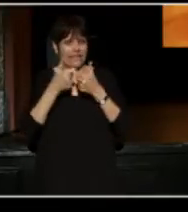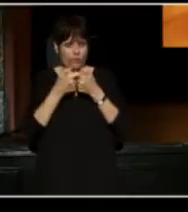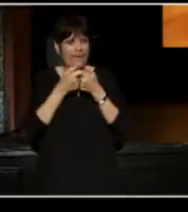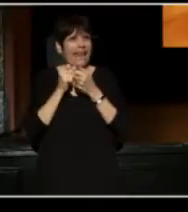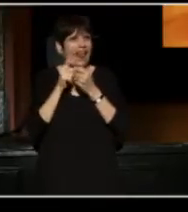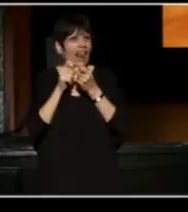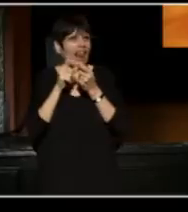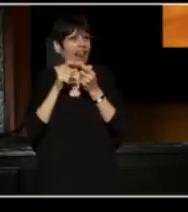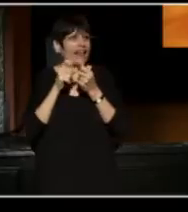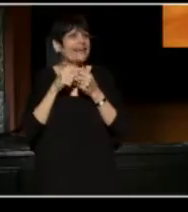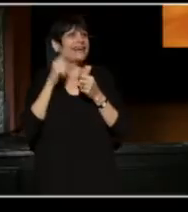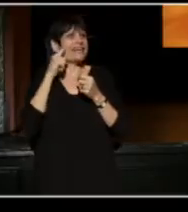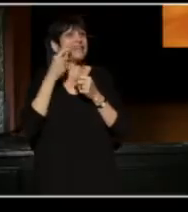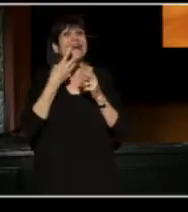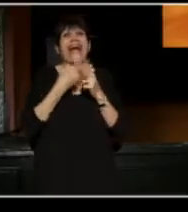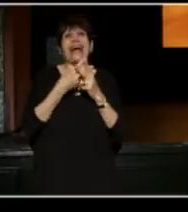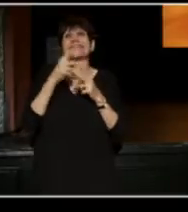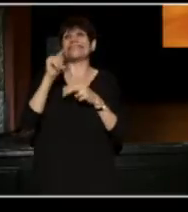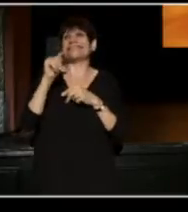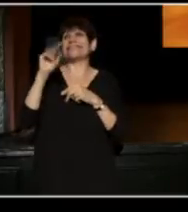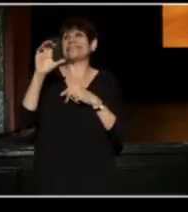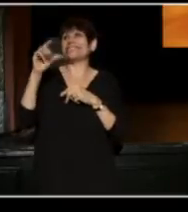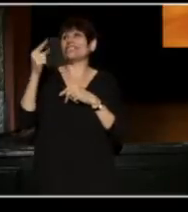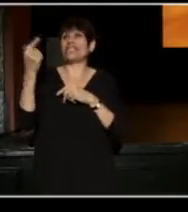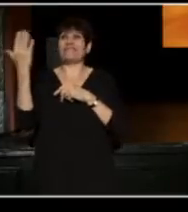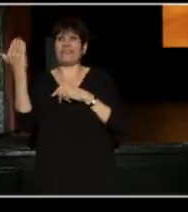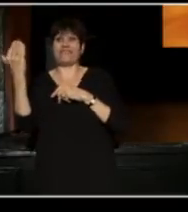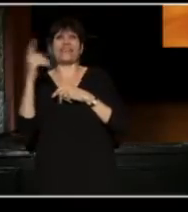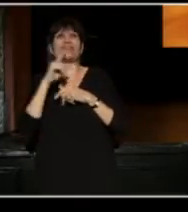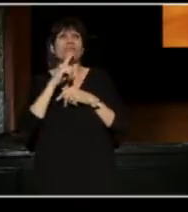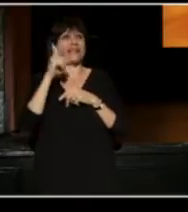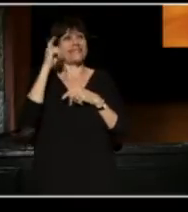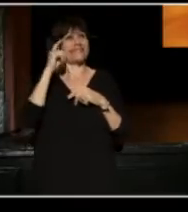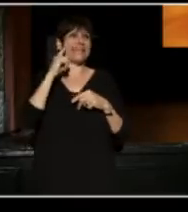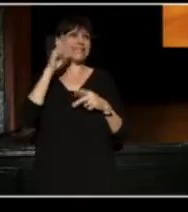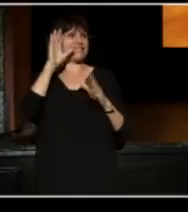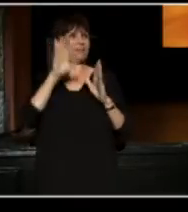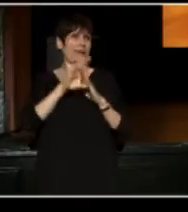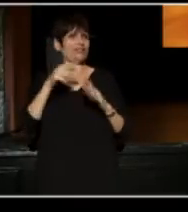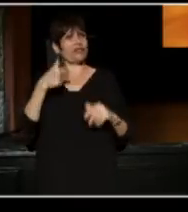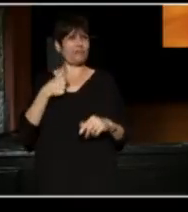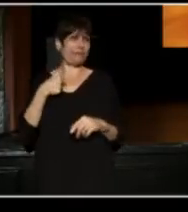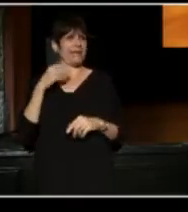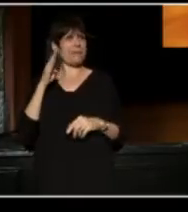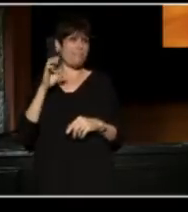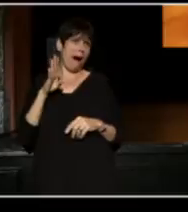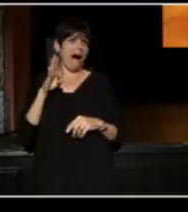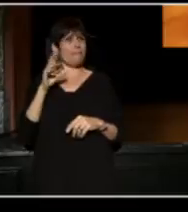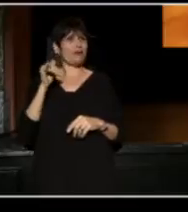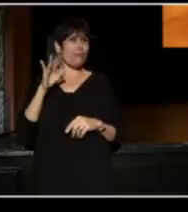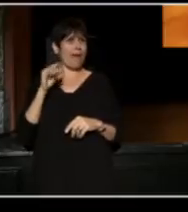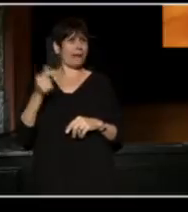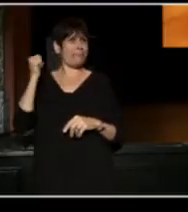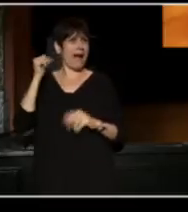so check out #TCG15, there's a very sexy picture of me, and Bob and Raymond backstage, you'll get to see.